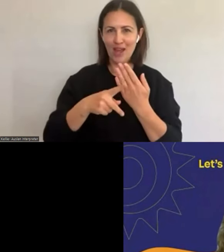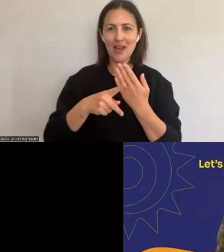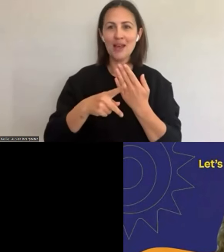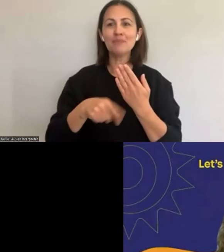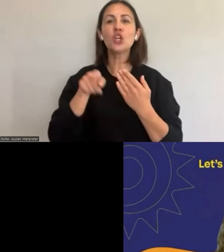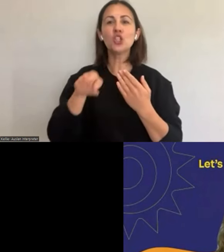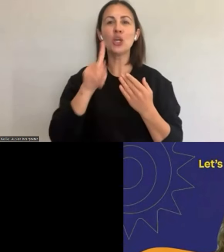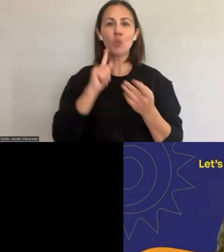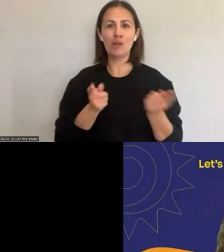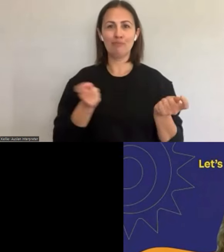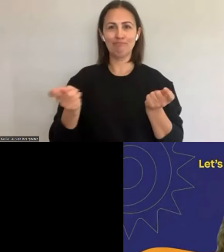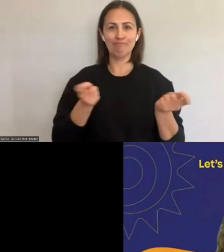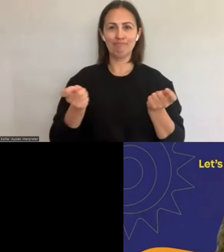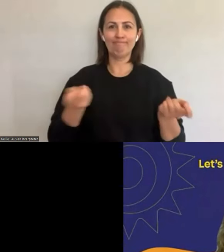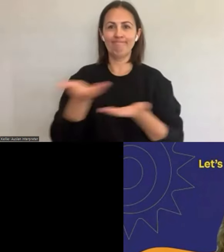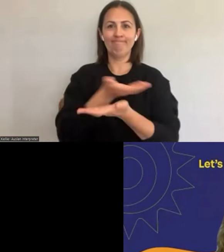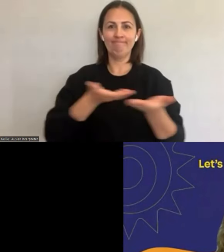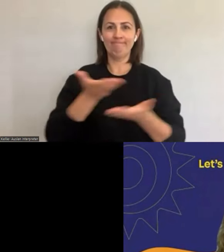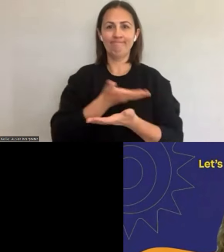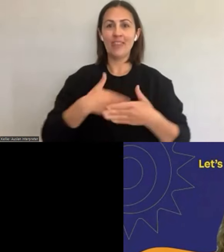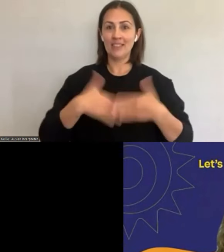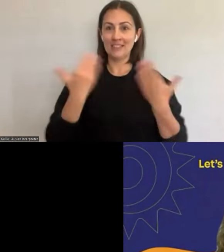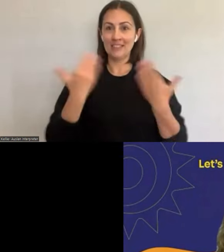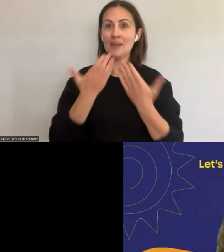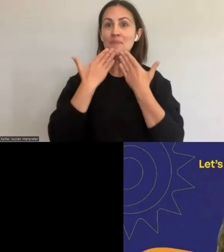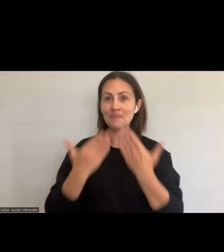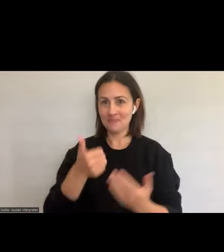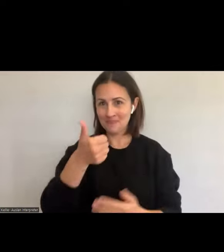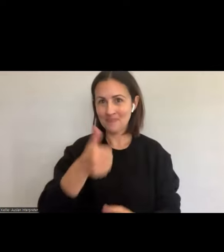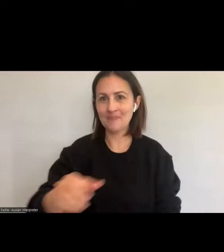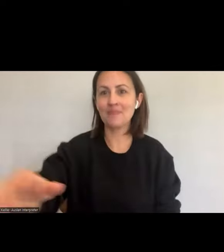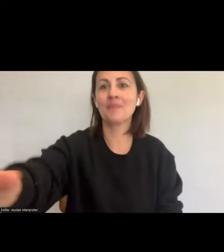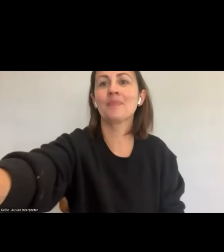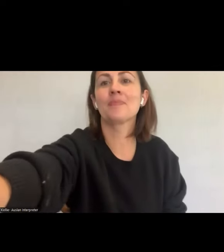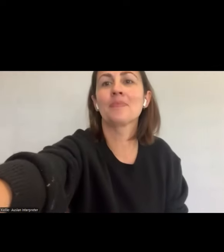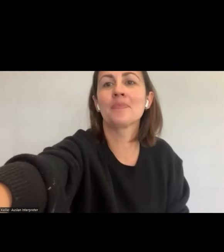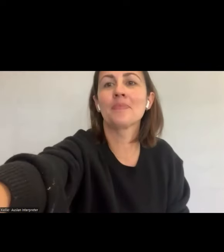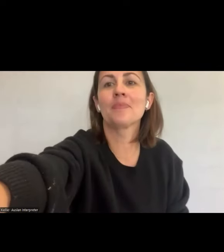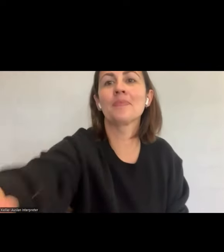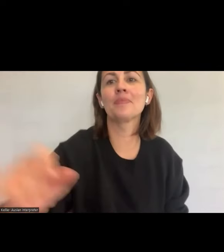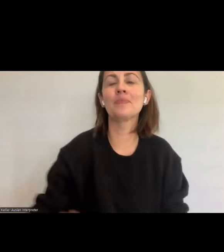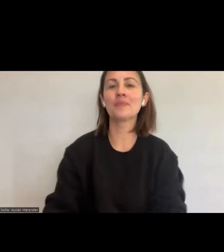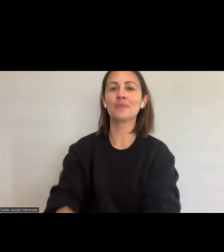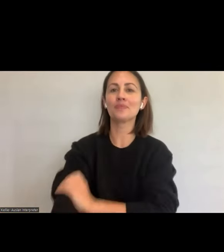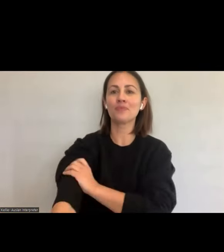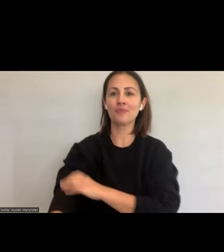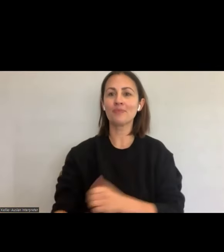today's discussion. So thank you, Belinda. Thanks very much Trisha. And yes, my name